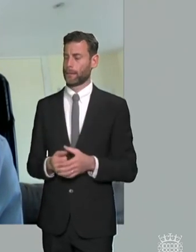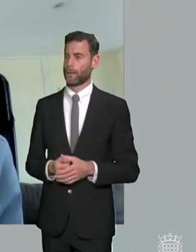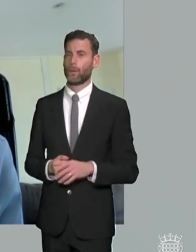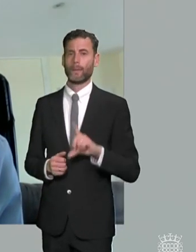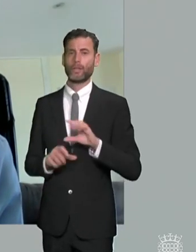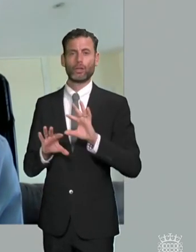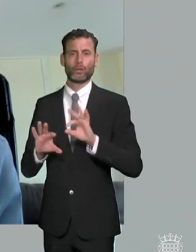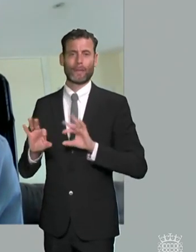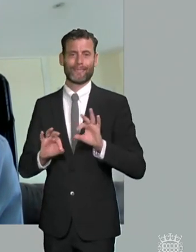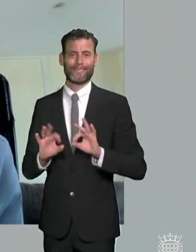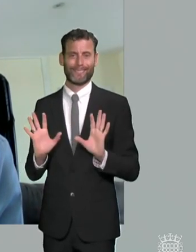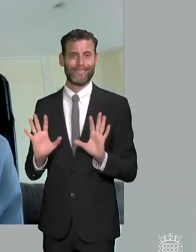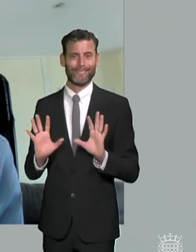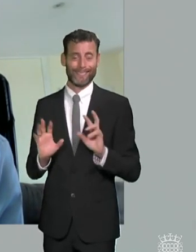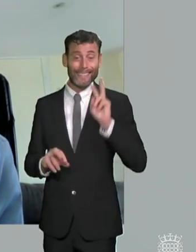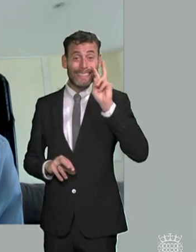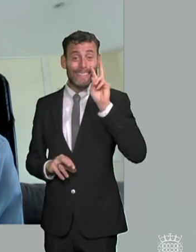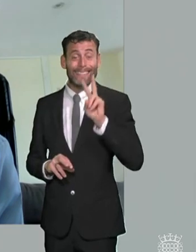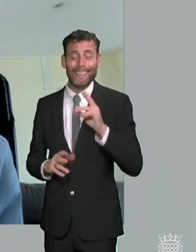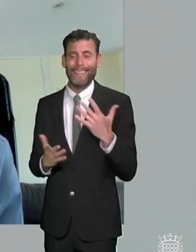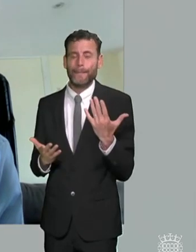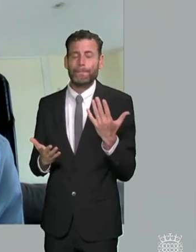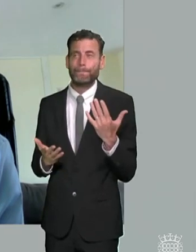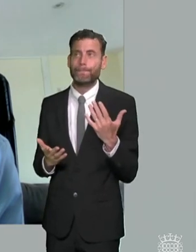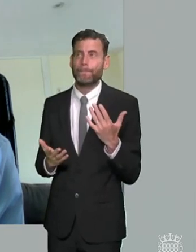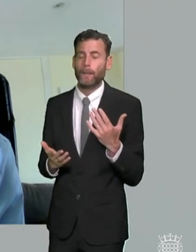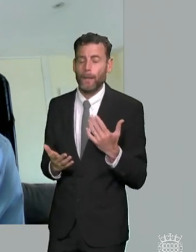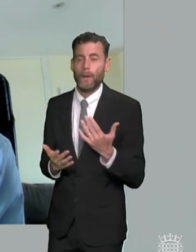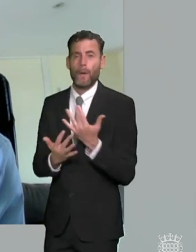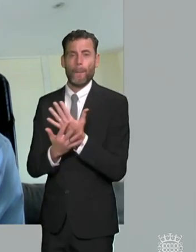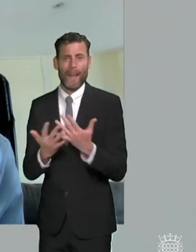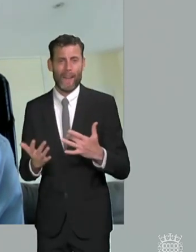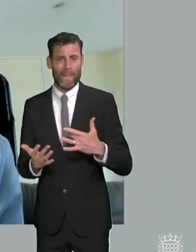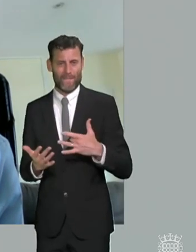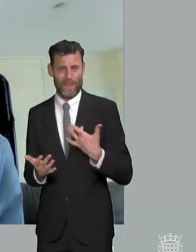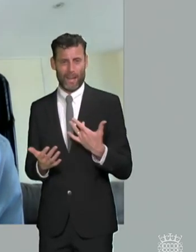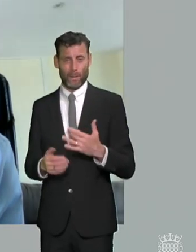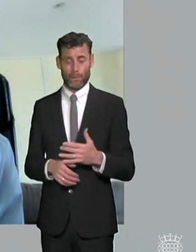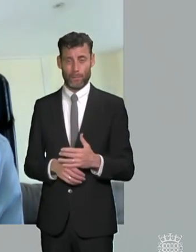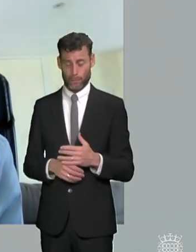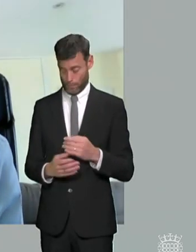um the you know they are not convinced that the right school will be on that list for their child